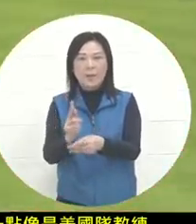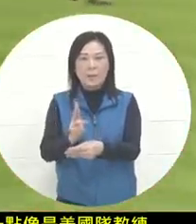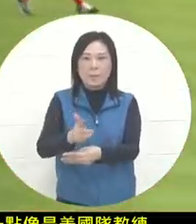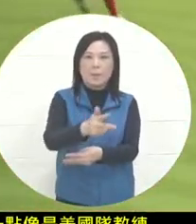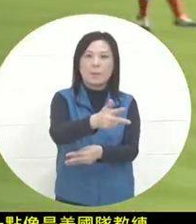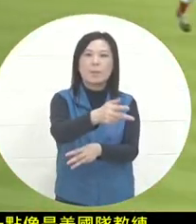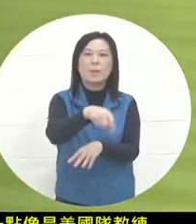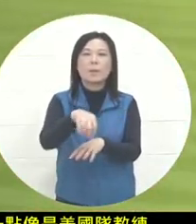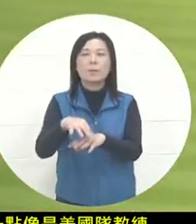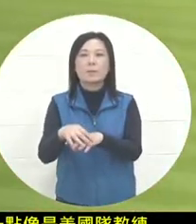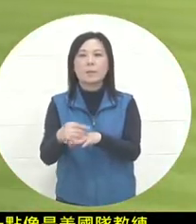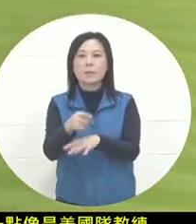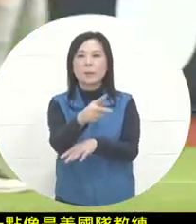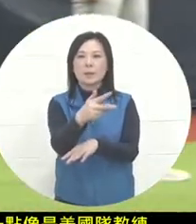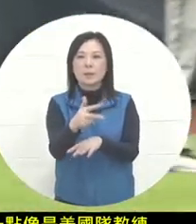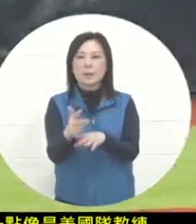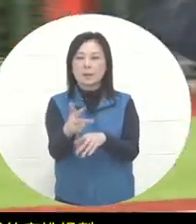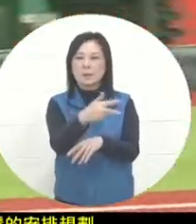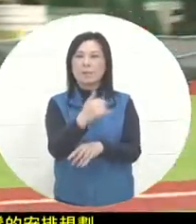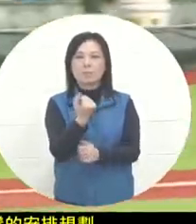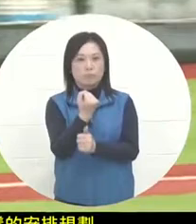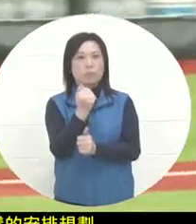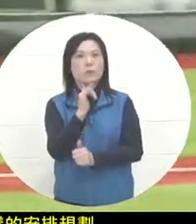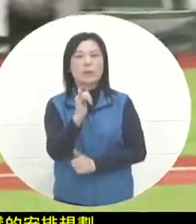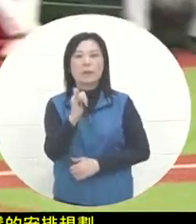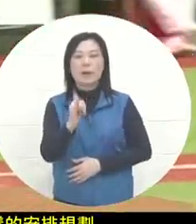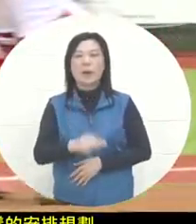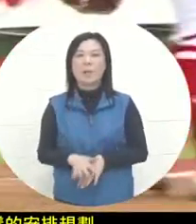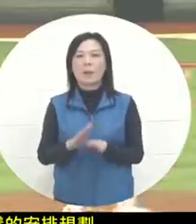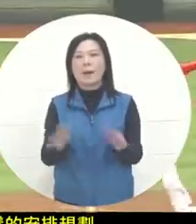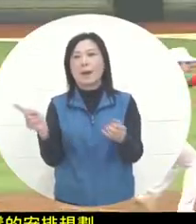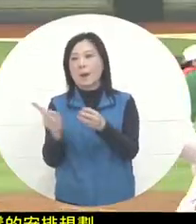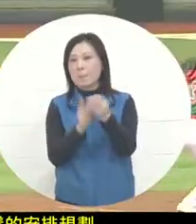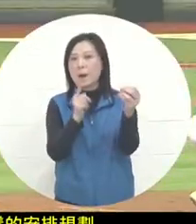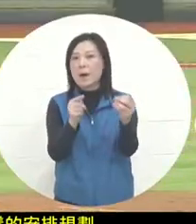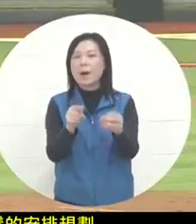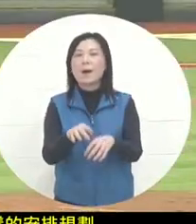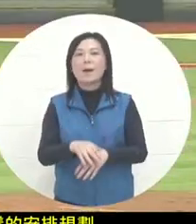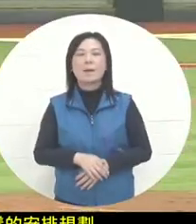, and the control of the ball was pretty good. After a hit,